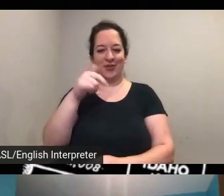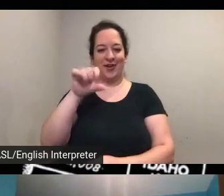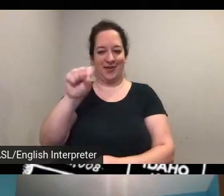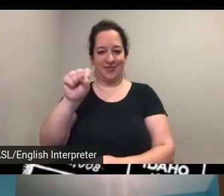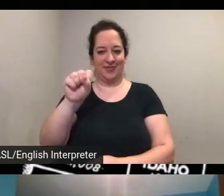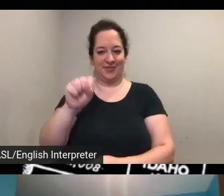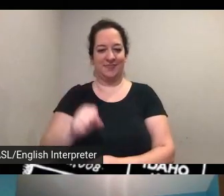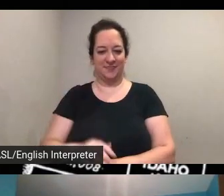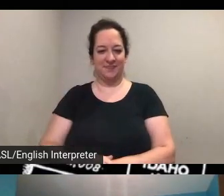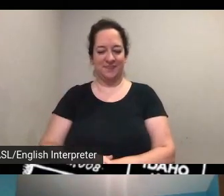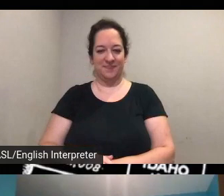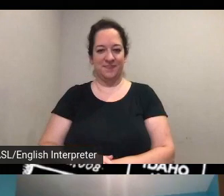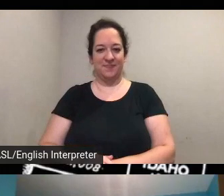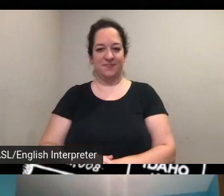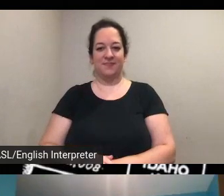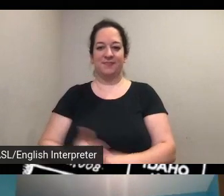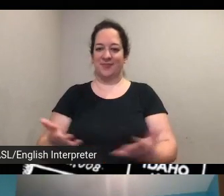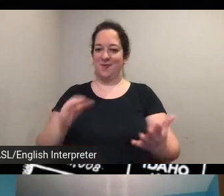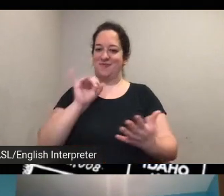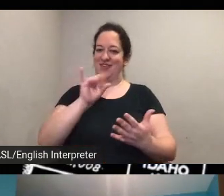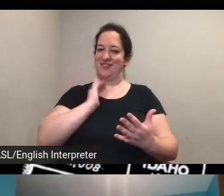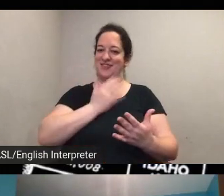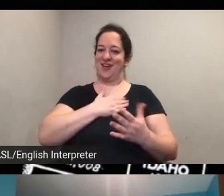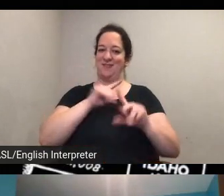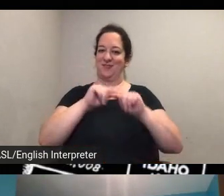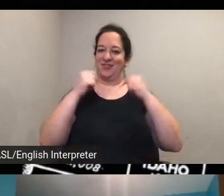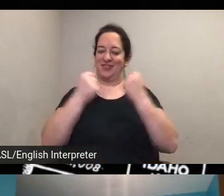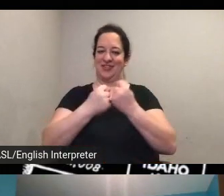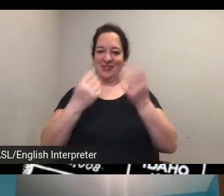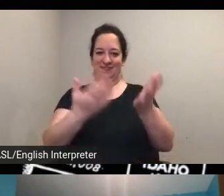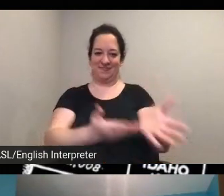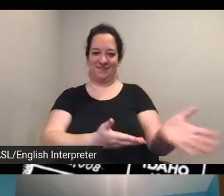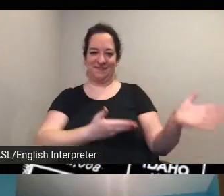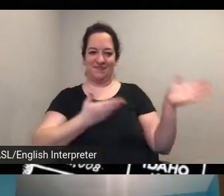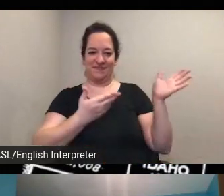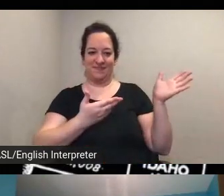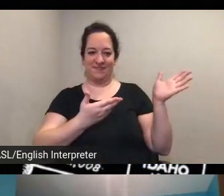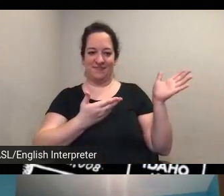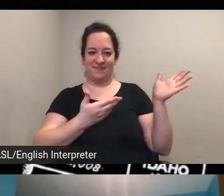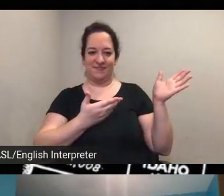uh yeah that's our team um not here today are the many undergraduate